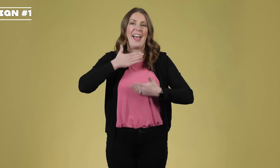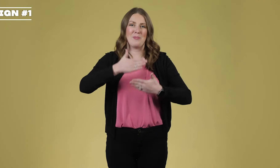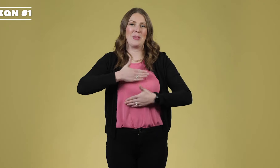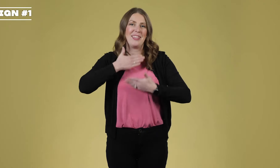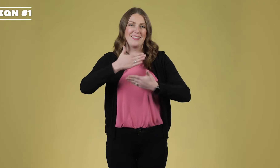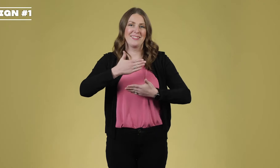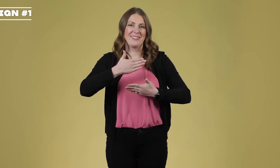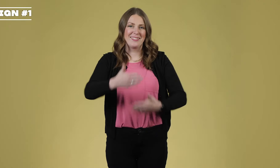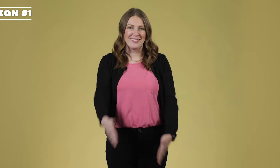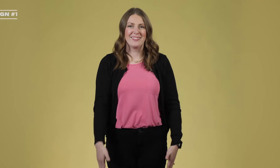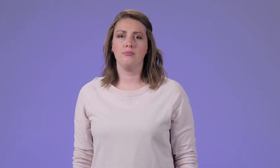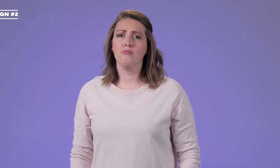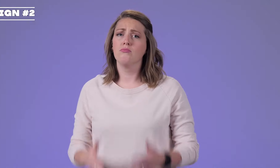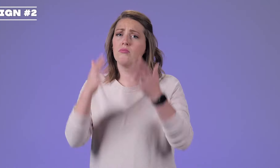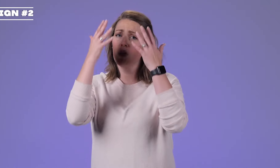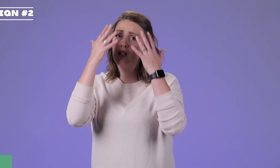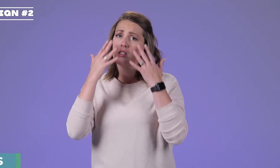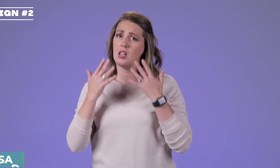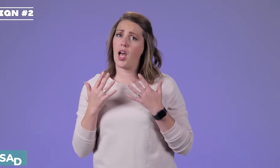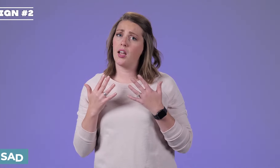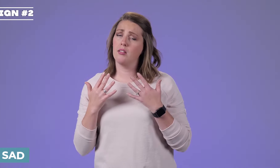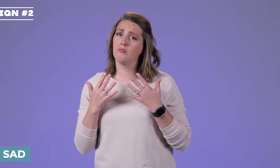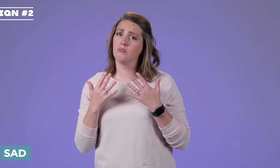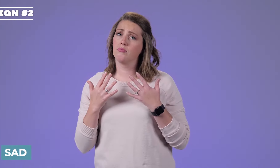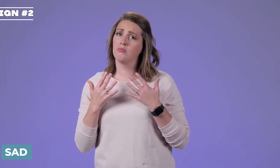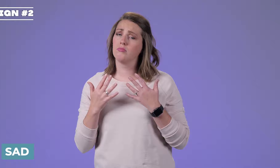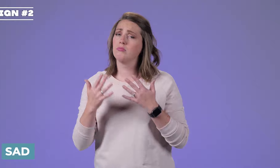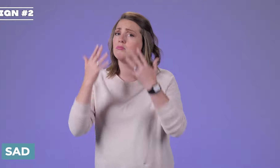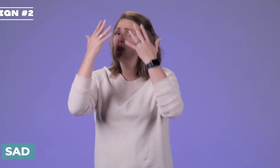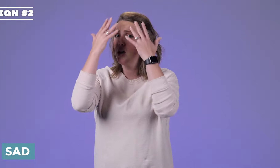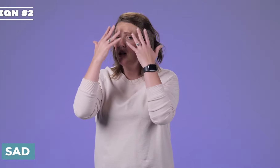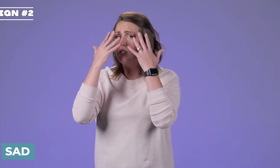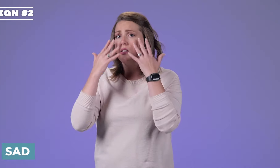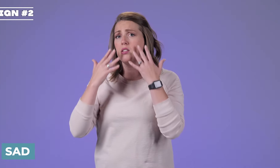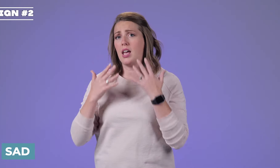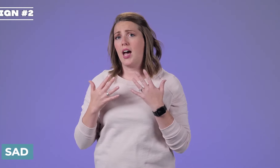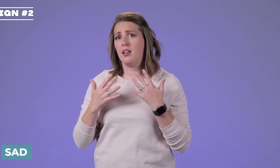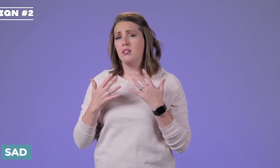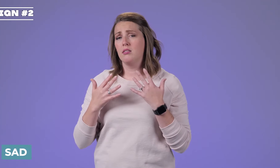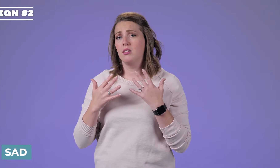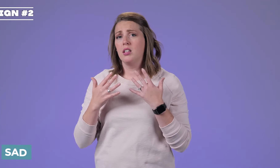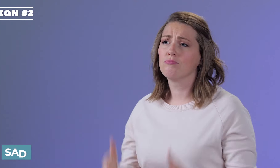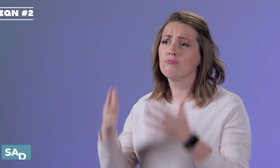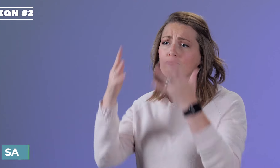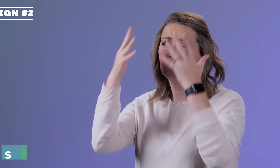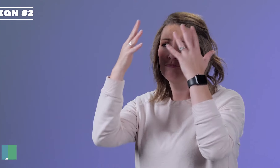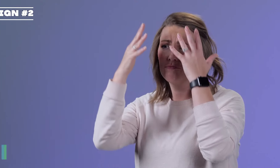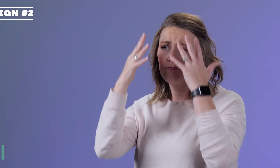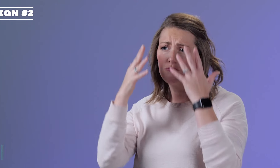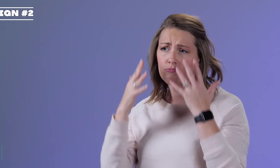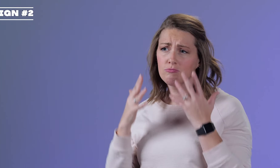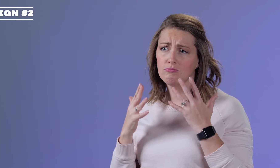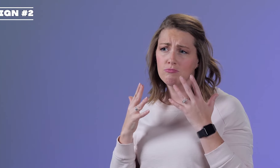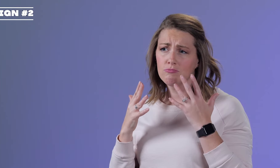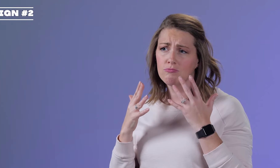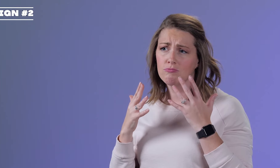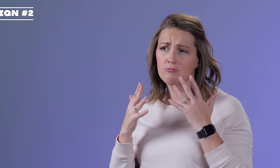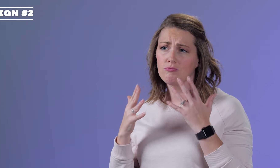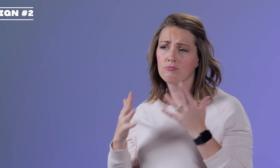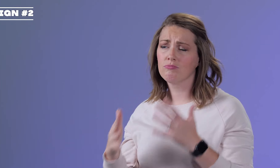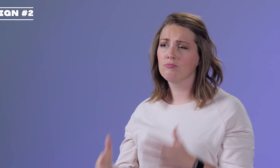'happy.' 'Sad', 'sad', your hands are bringing your sadness down